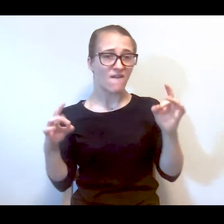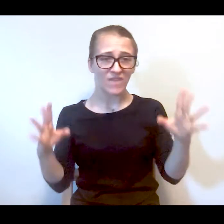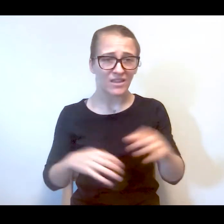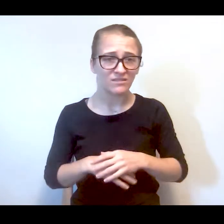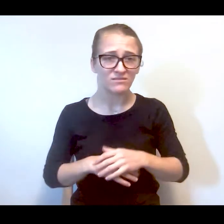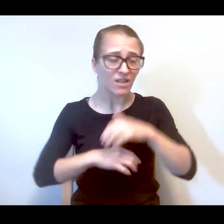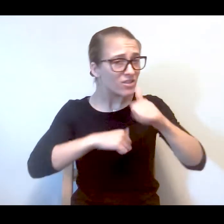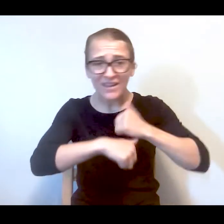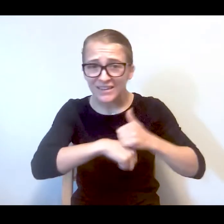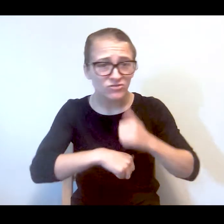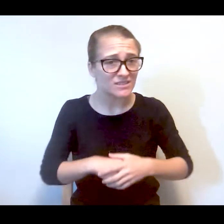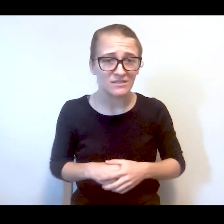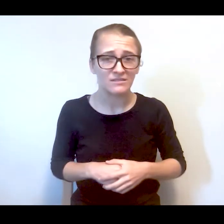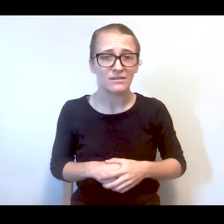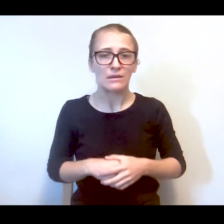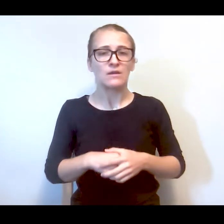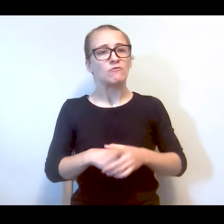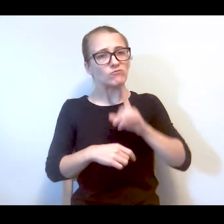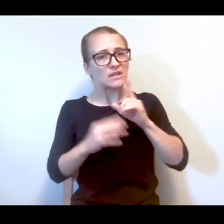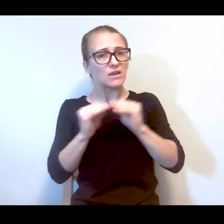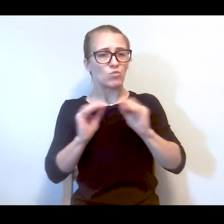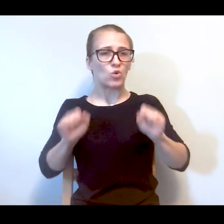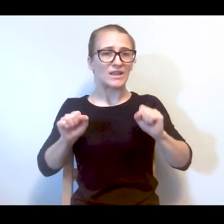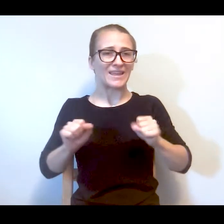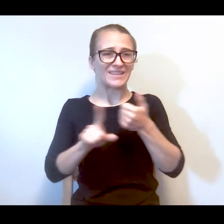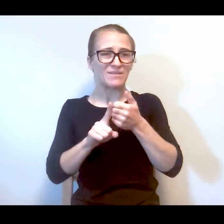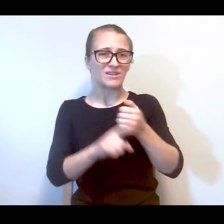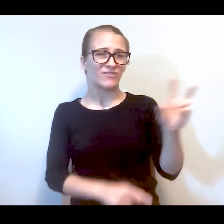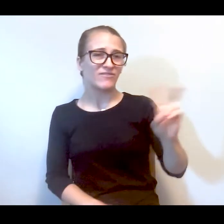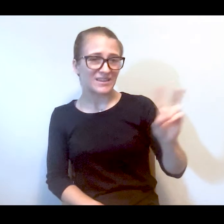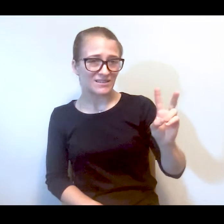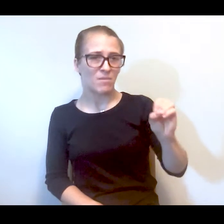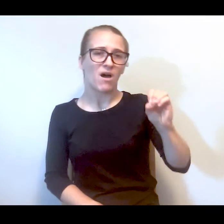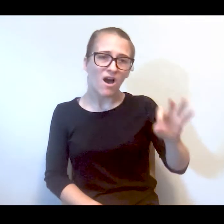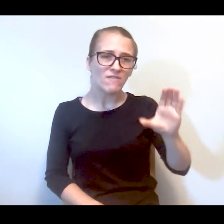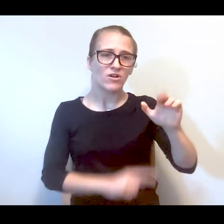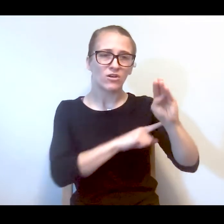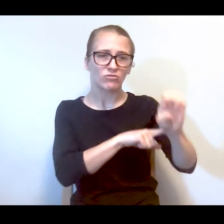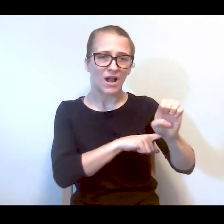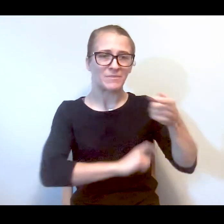violent, are not dangerous, and are more likely to be the victim of a crime than the perpetrator of a